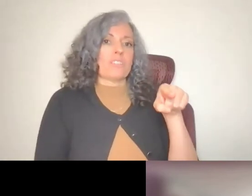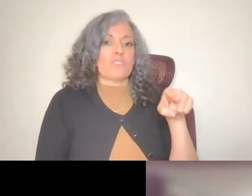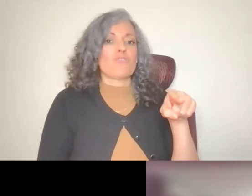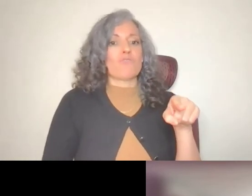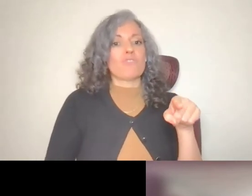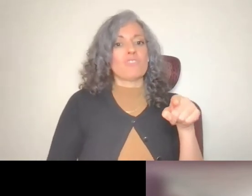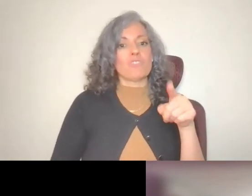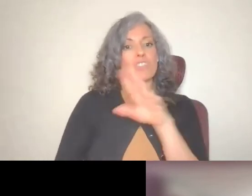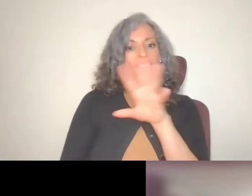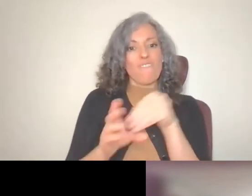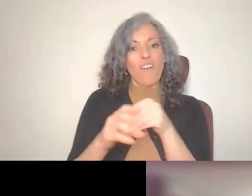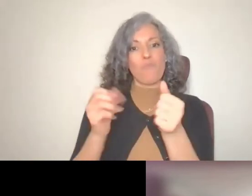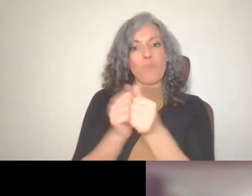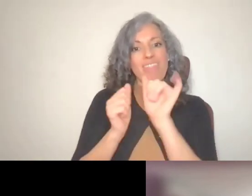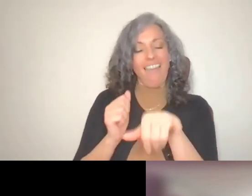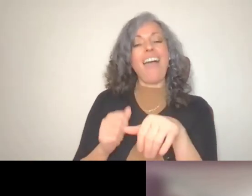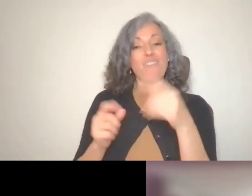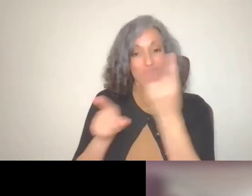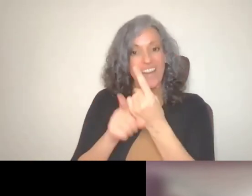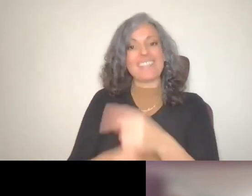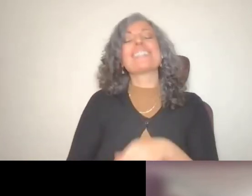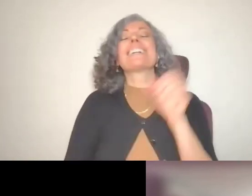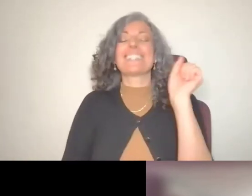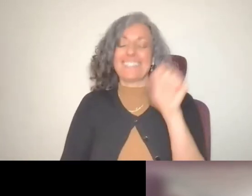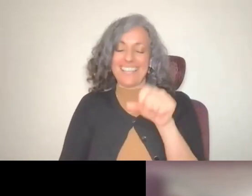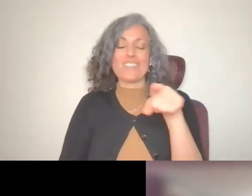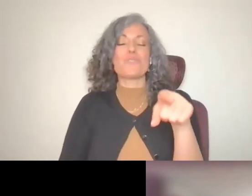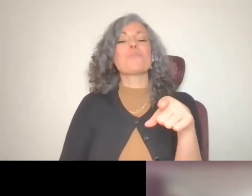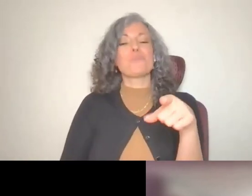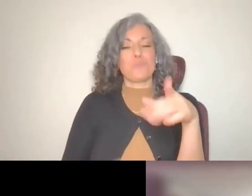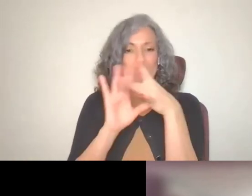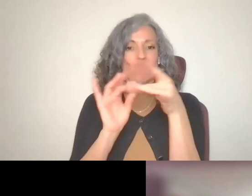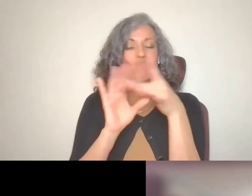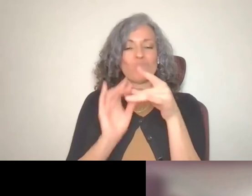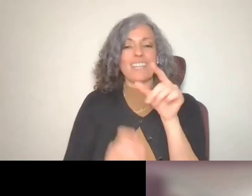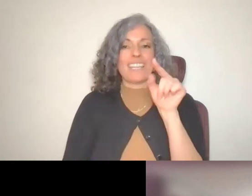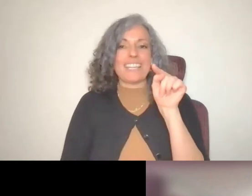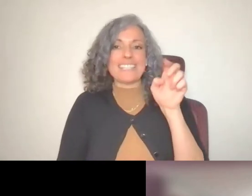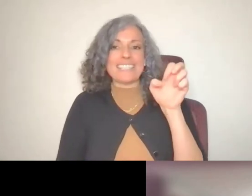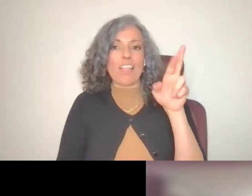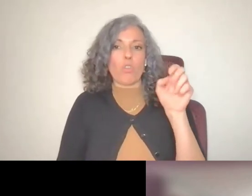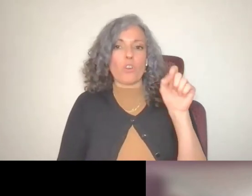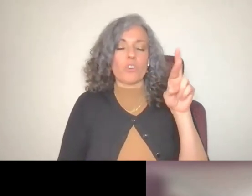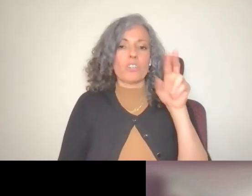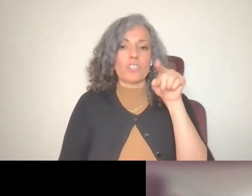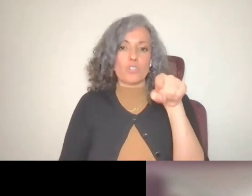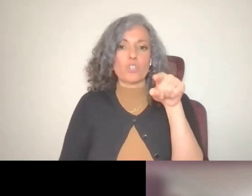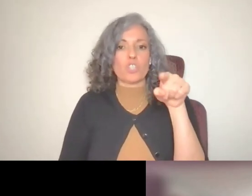Yeah, you mentioned that Taylor is someone that really pushed for that.